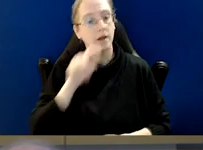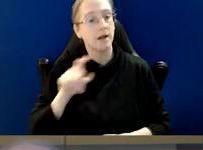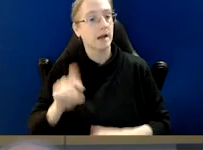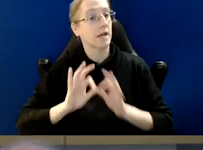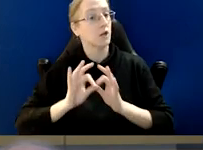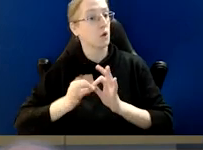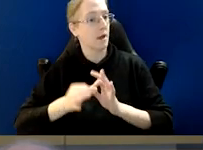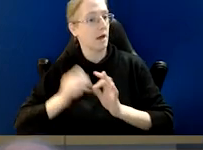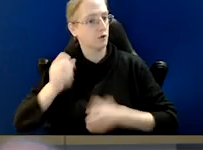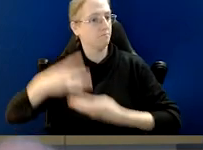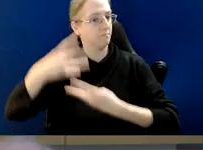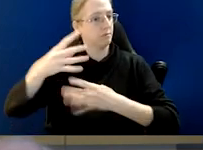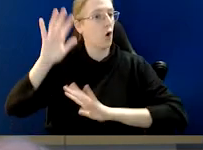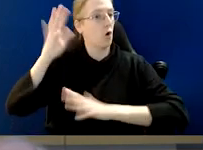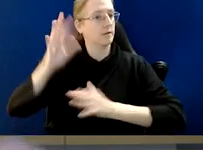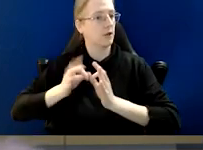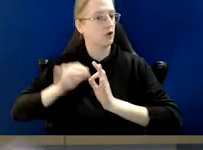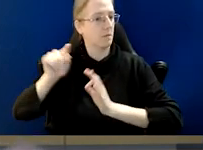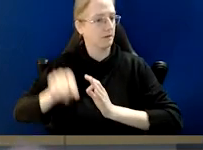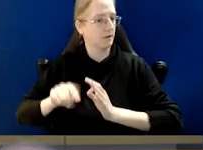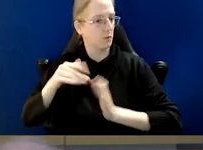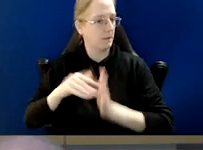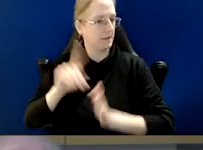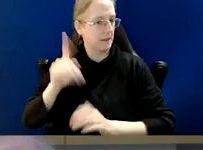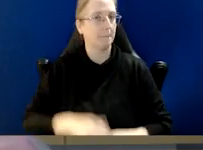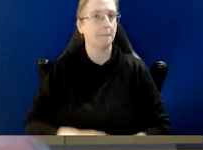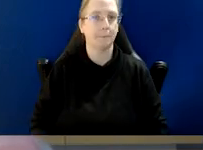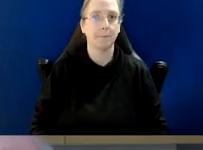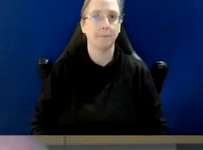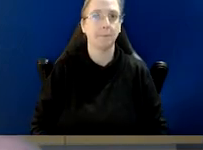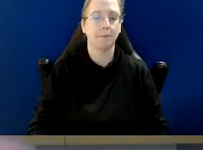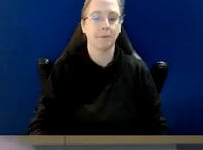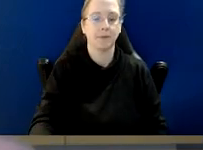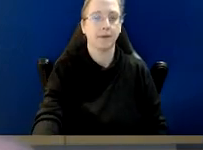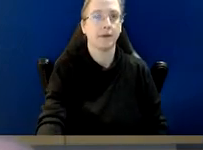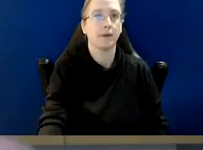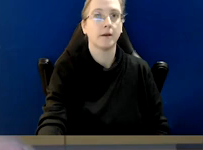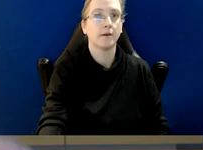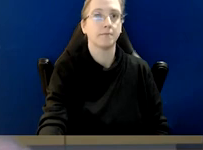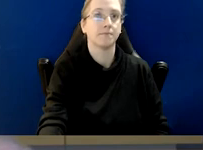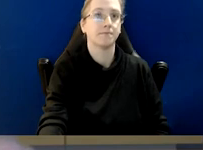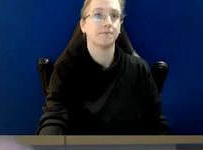And you can also click the Interpretation button to see our Auslan interpreters who are helping us today.